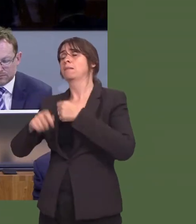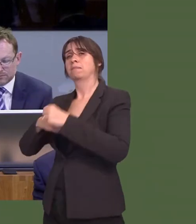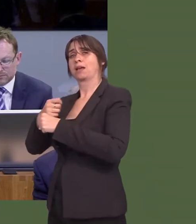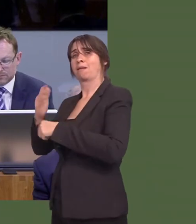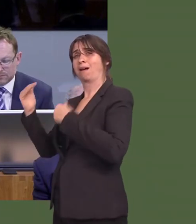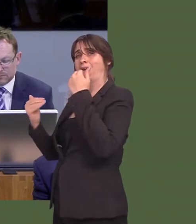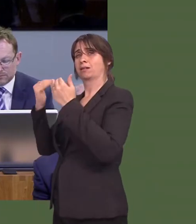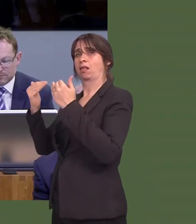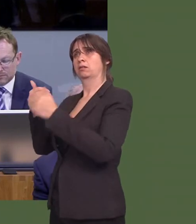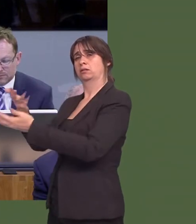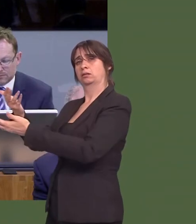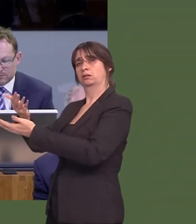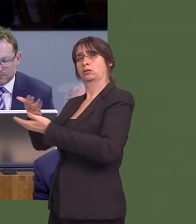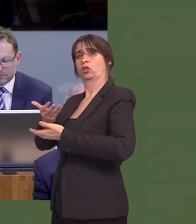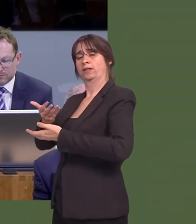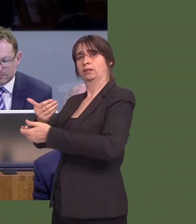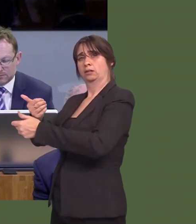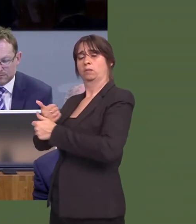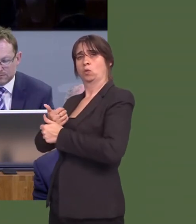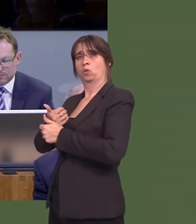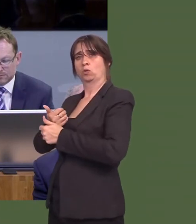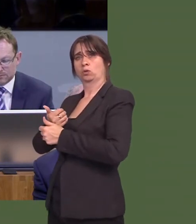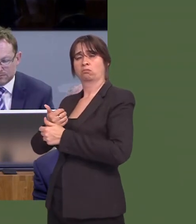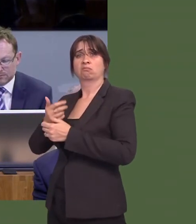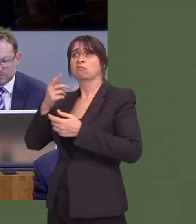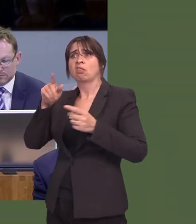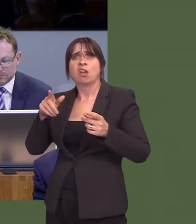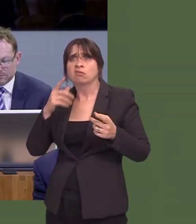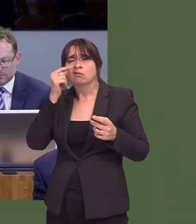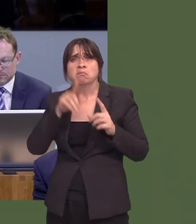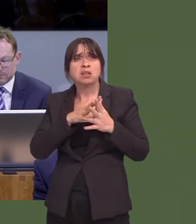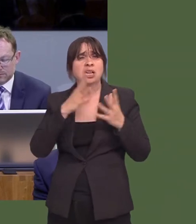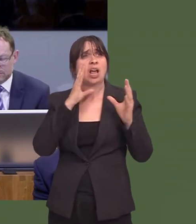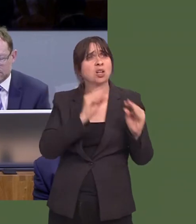adults in all sorts of different areas, from education through to health services, is particularly